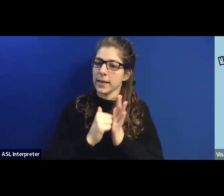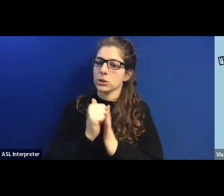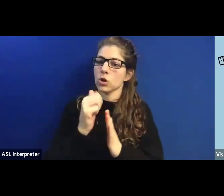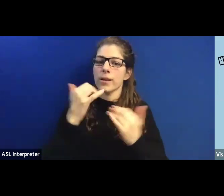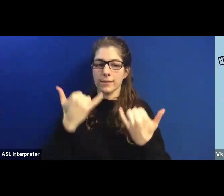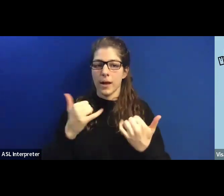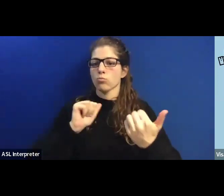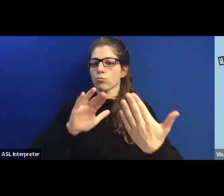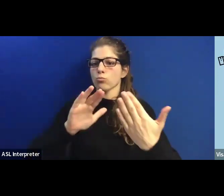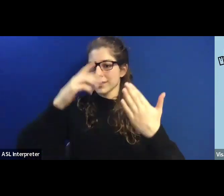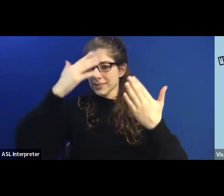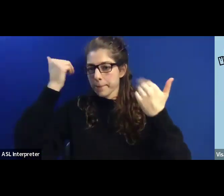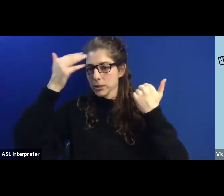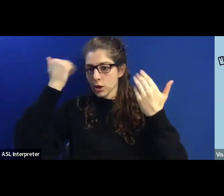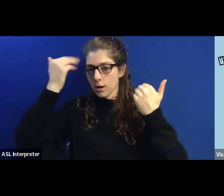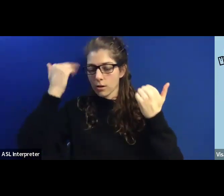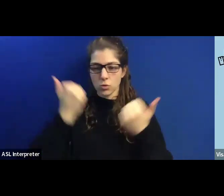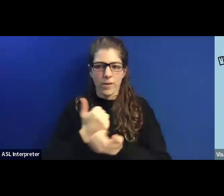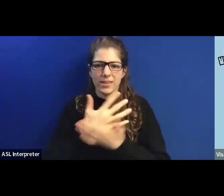So everything is very close to home.